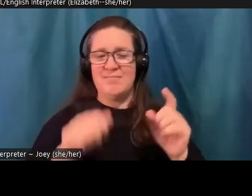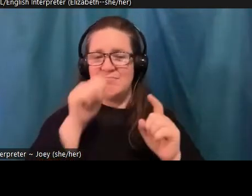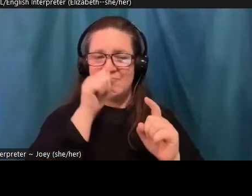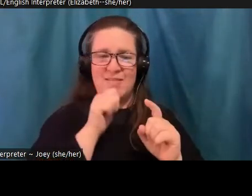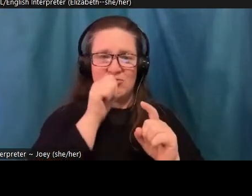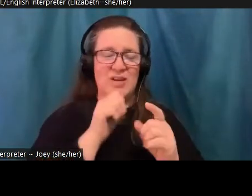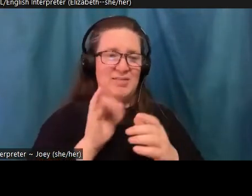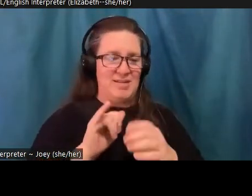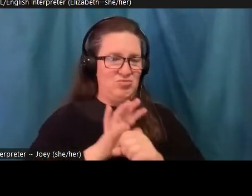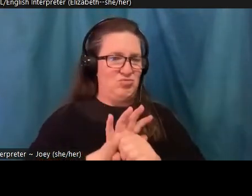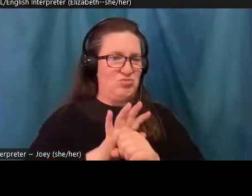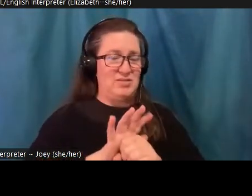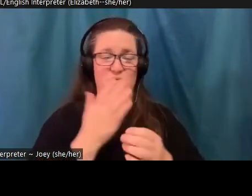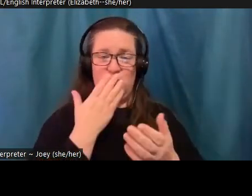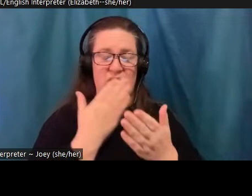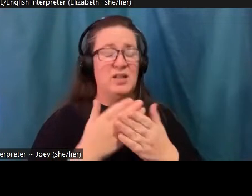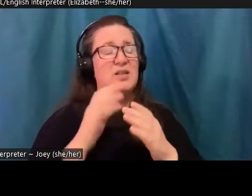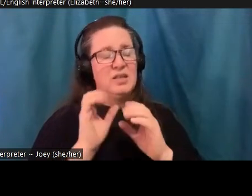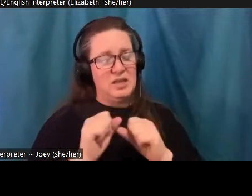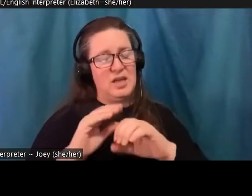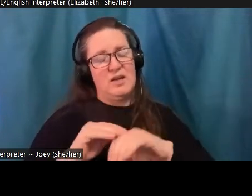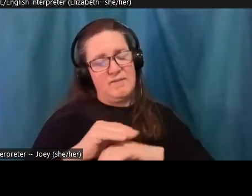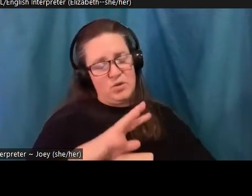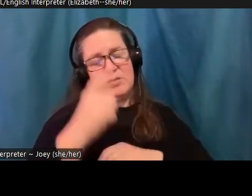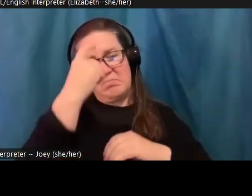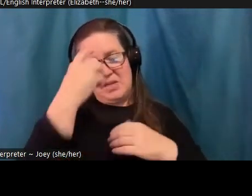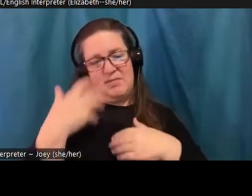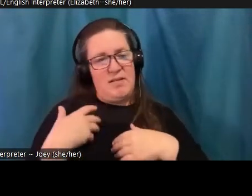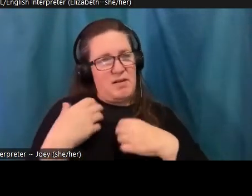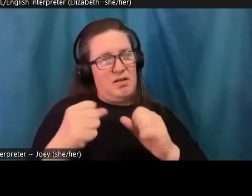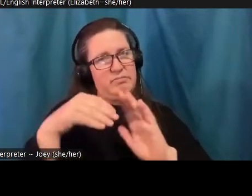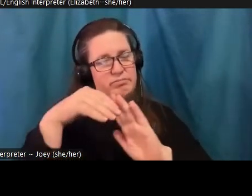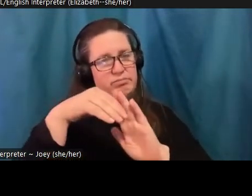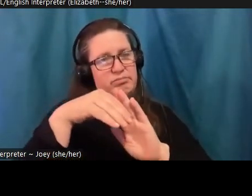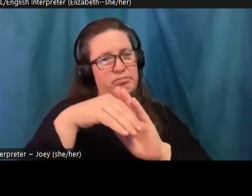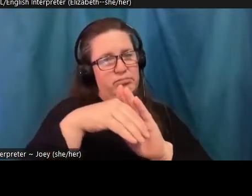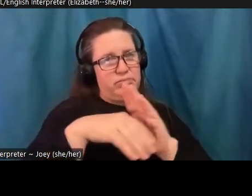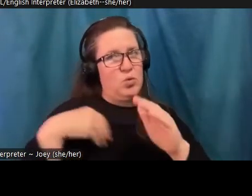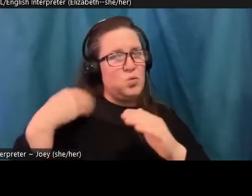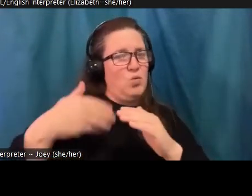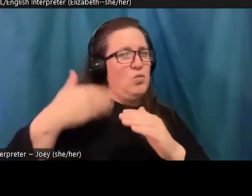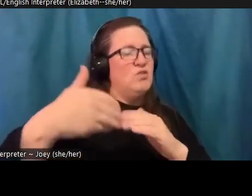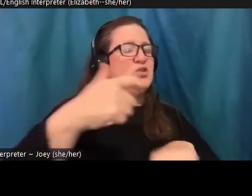effects that there were down our mental health over time. So this is kind of a nuanced point I want to make you know, I'm not